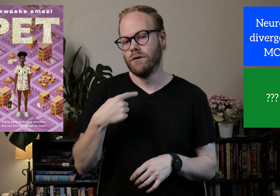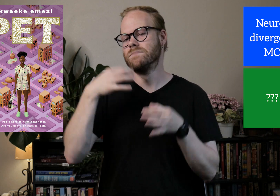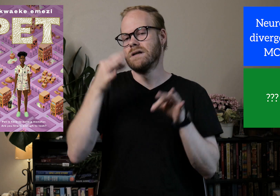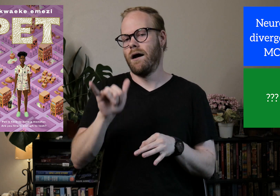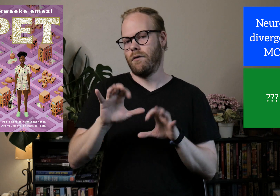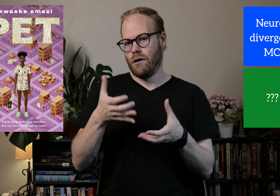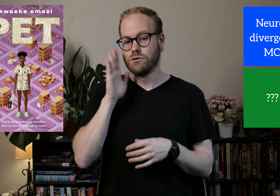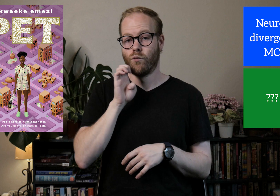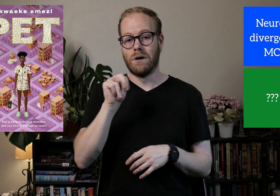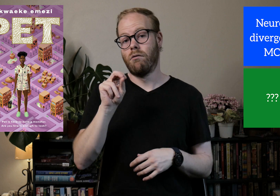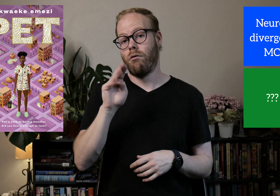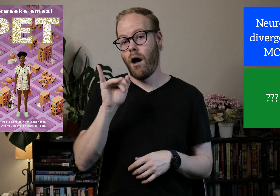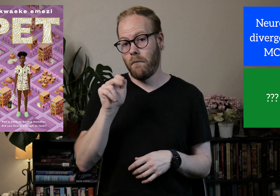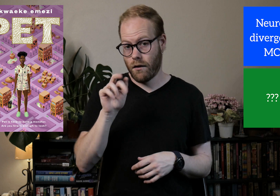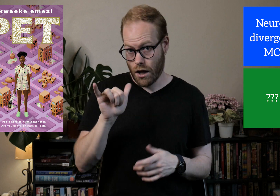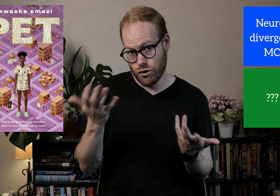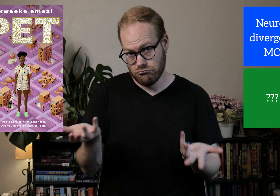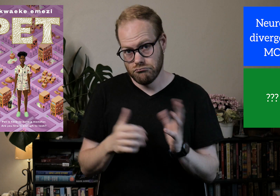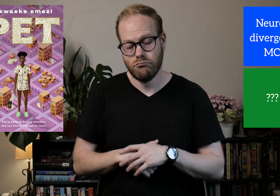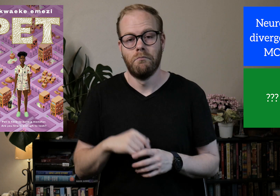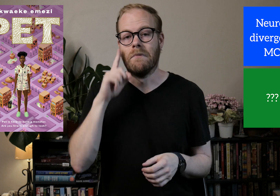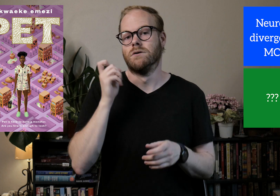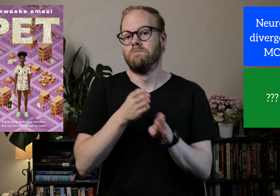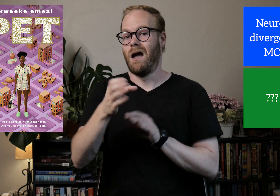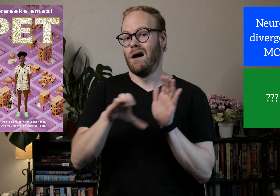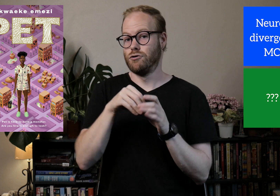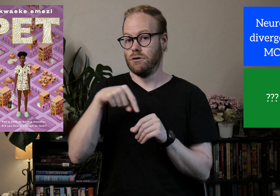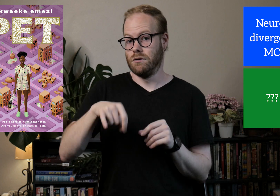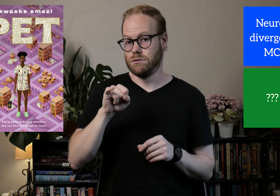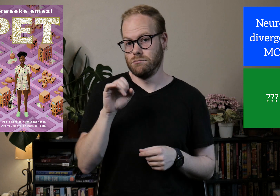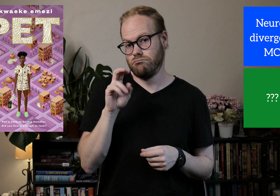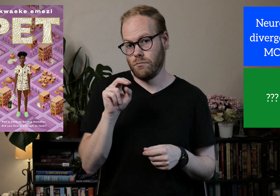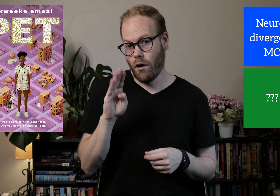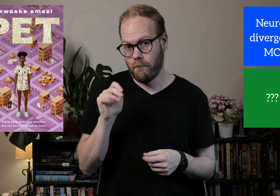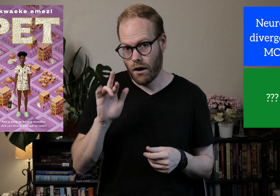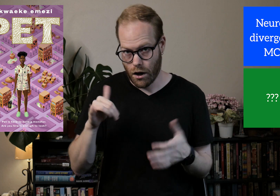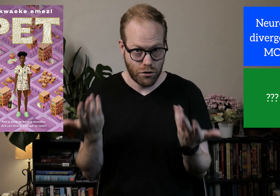I decided that would be nonbinary, because the main character in this is nonbinary.